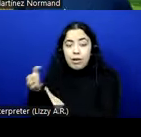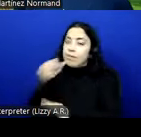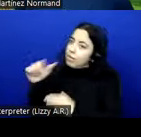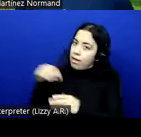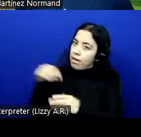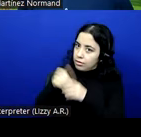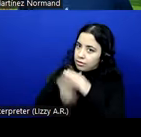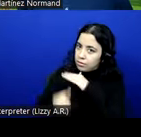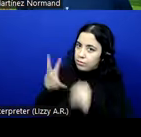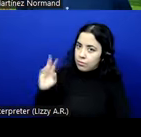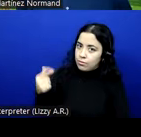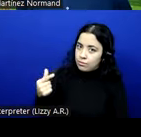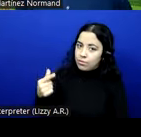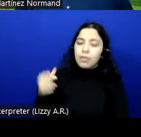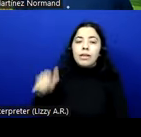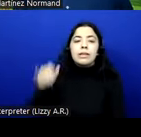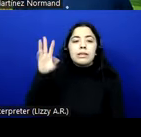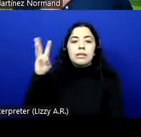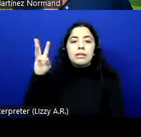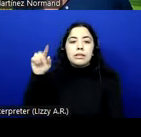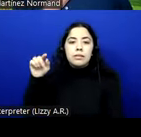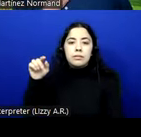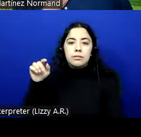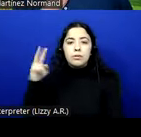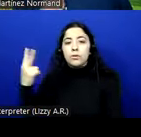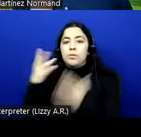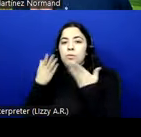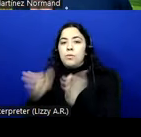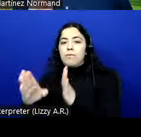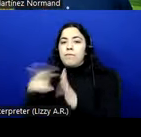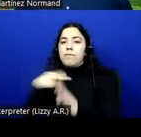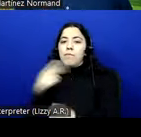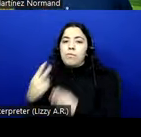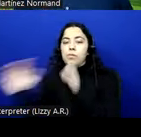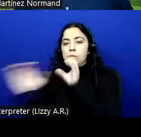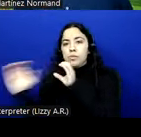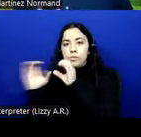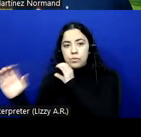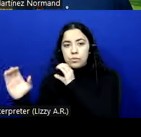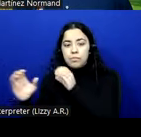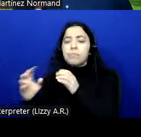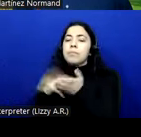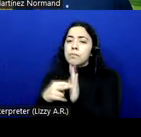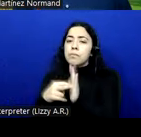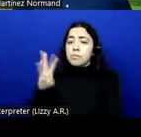on two-way voice communication. So this applies to the web if the web is providing